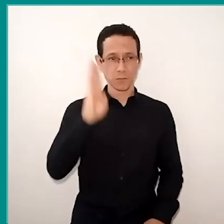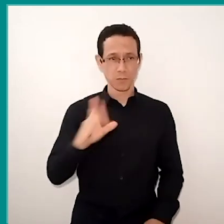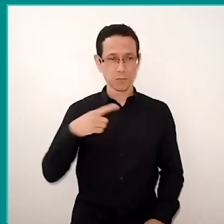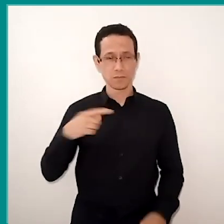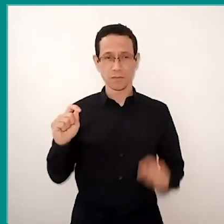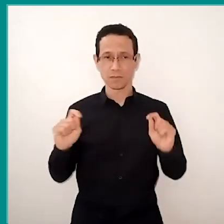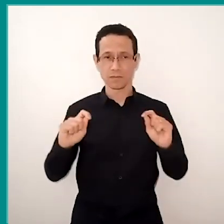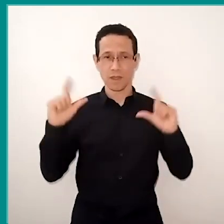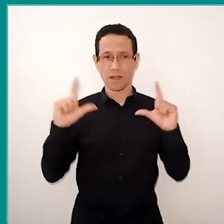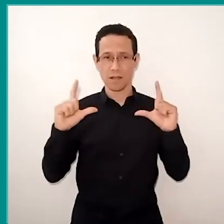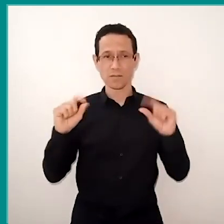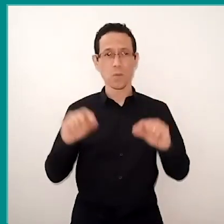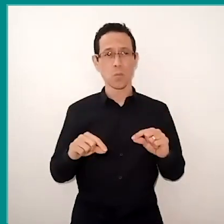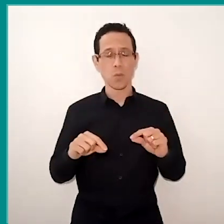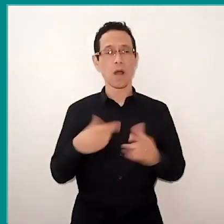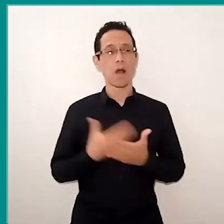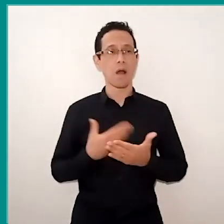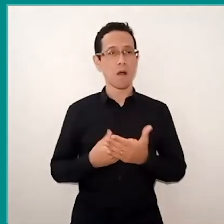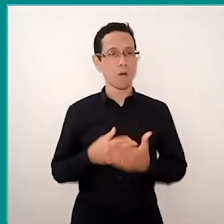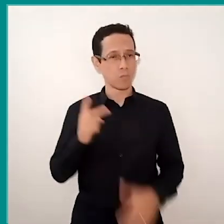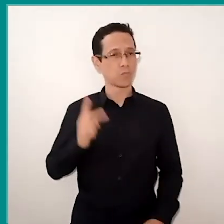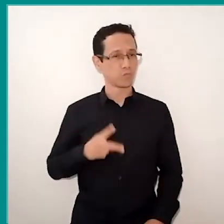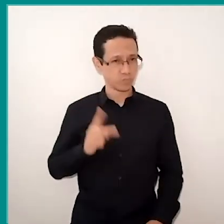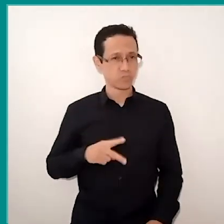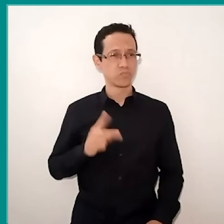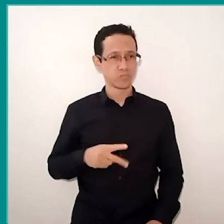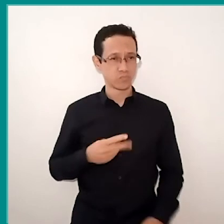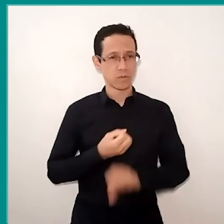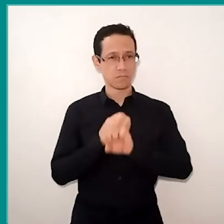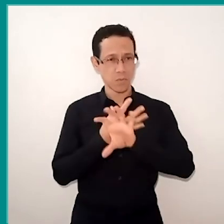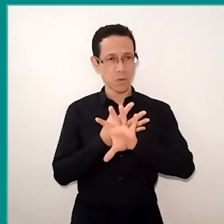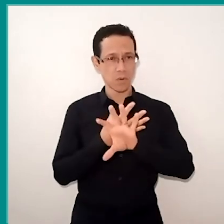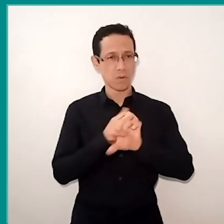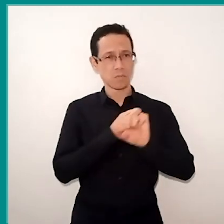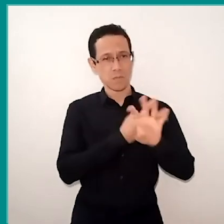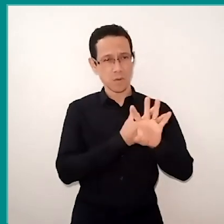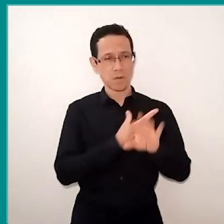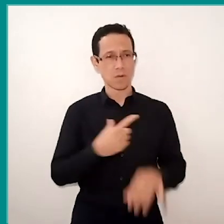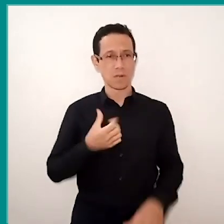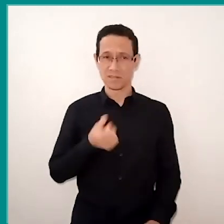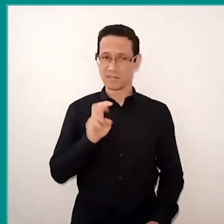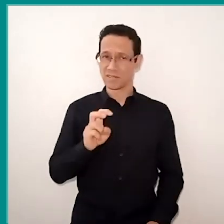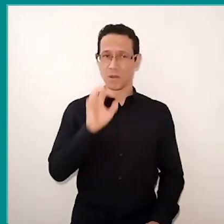For them, if classes continue only remotely, and I'm talking about 65% in this case,